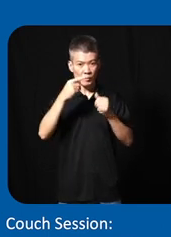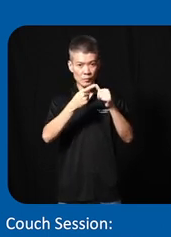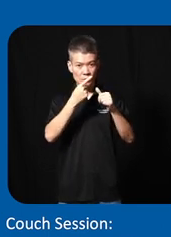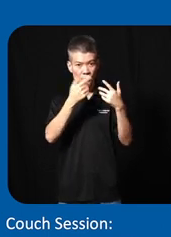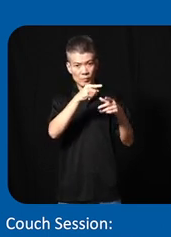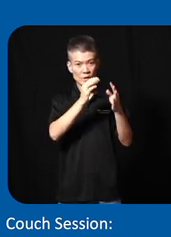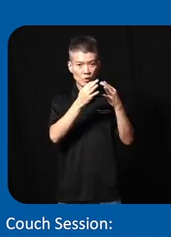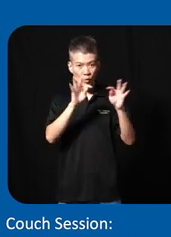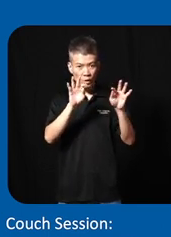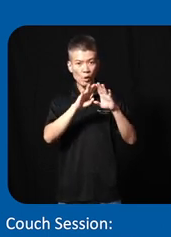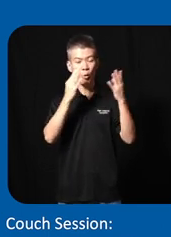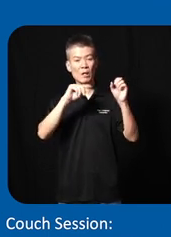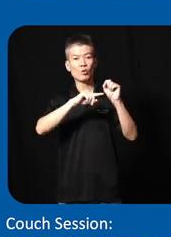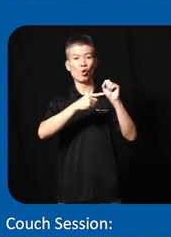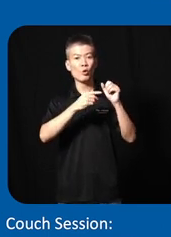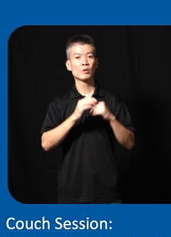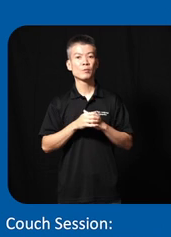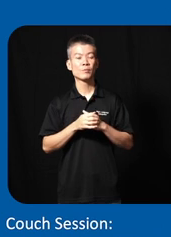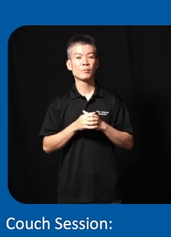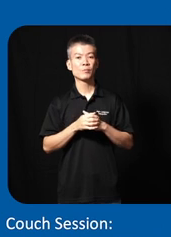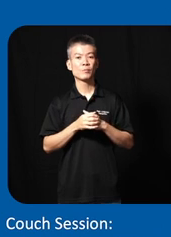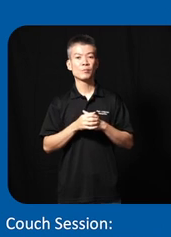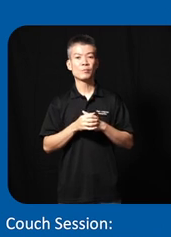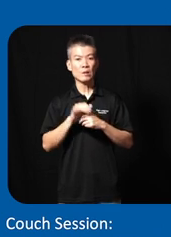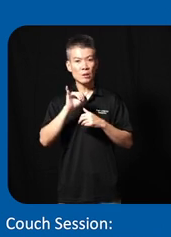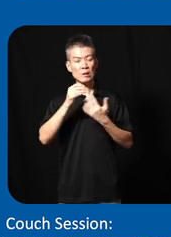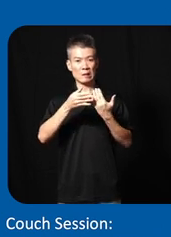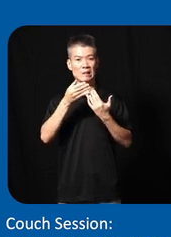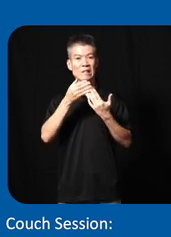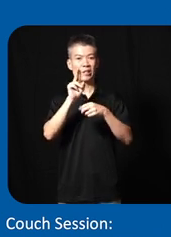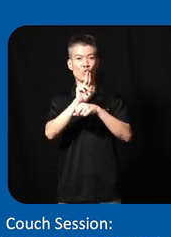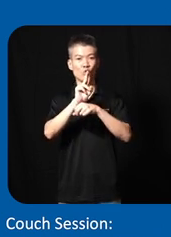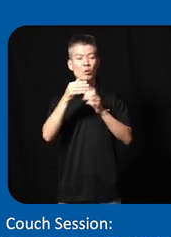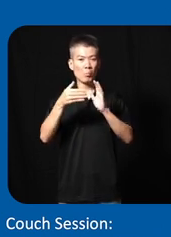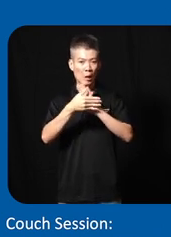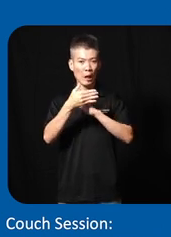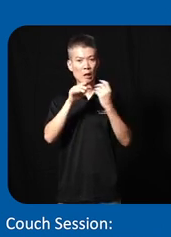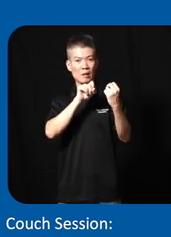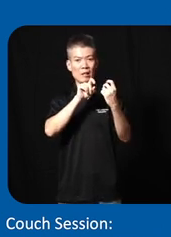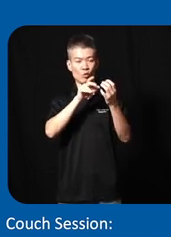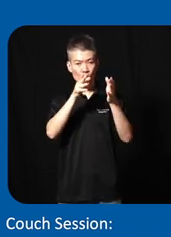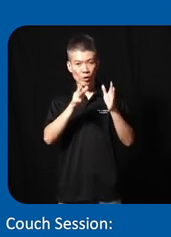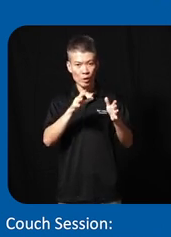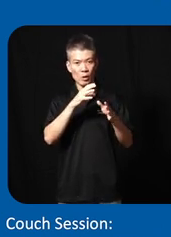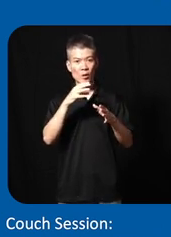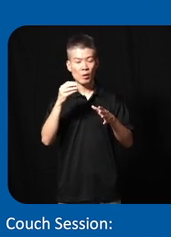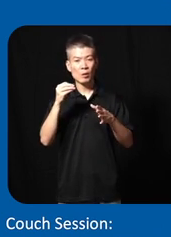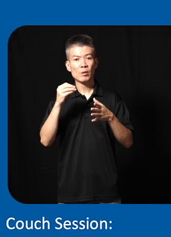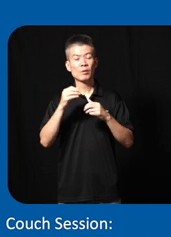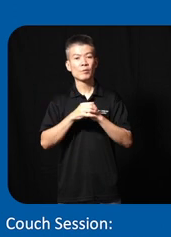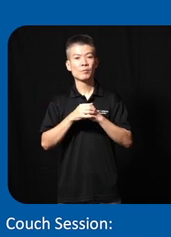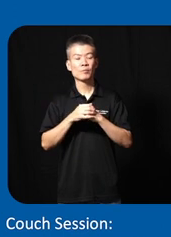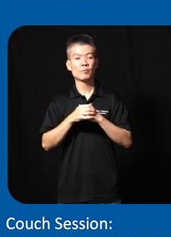free it's an open source and it can be easily used by surveyors and also and um ators and the